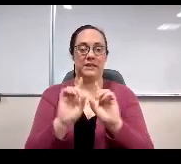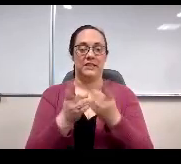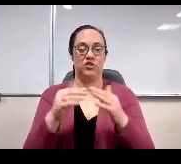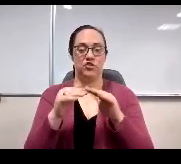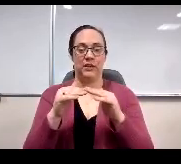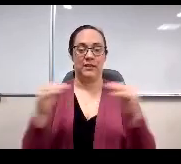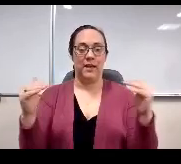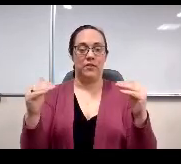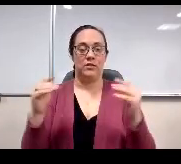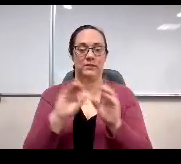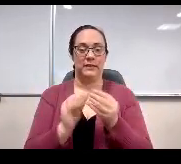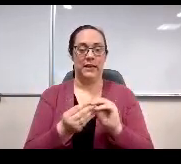Next slide, please.